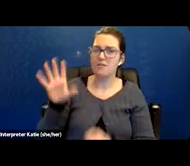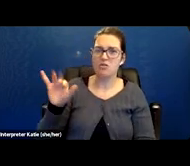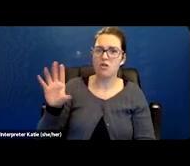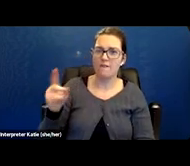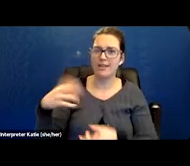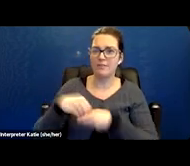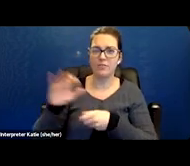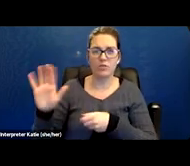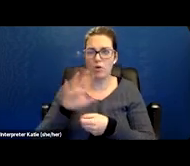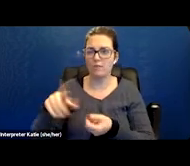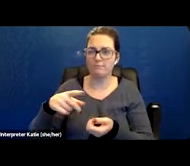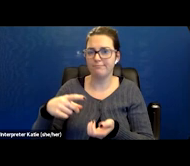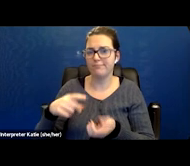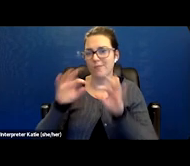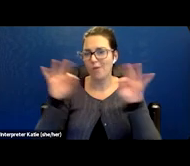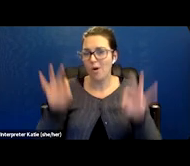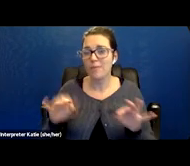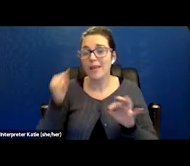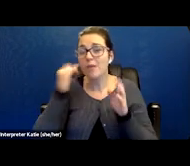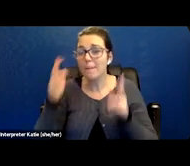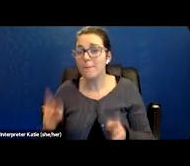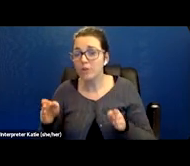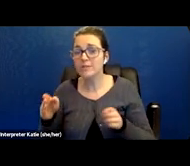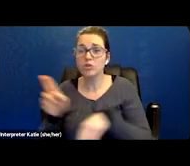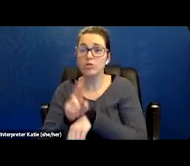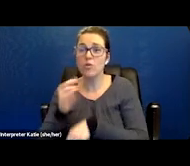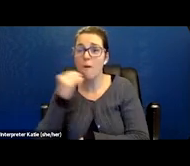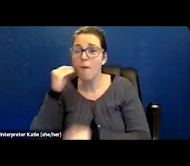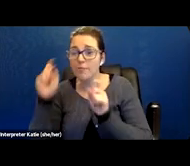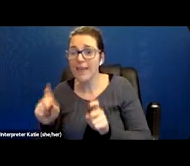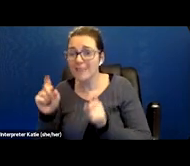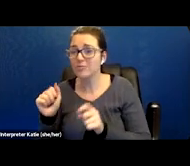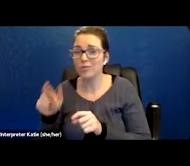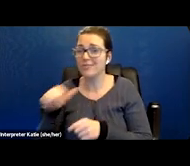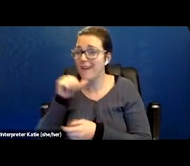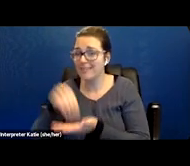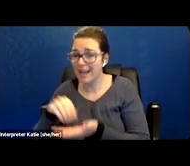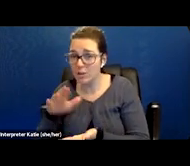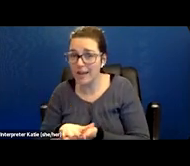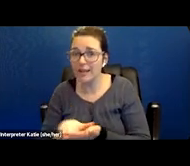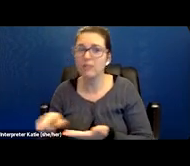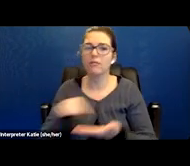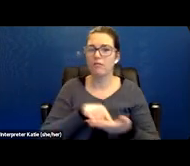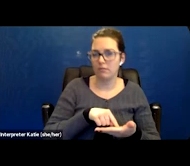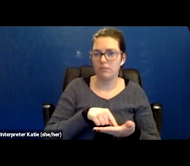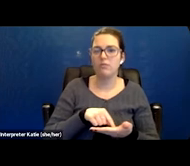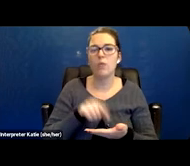whenever you say someone had a home test or it's not documented that they had a test. They also give us guidance around certain factors